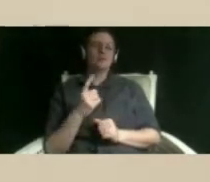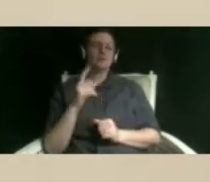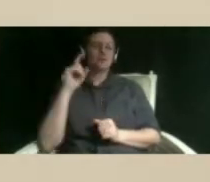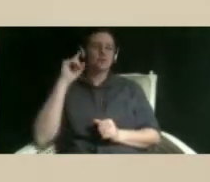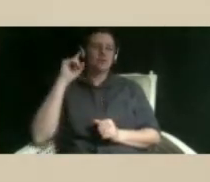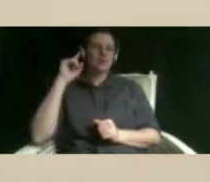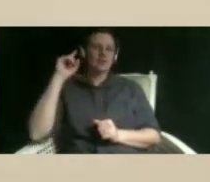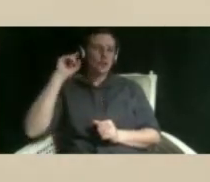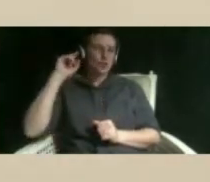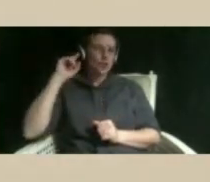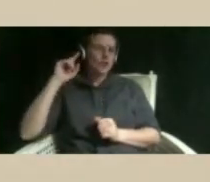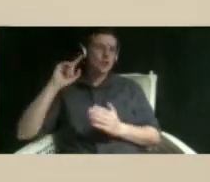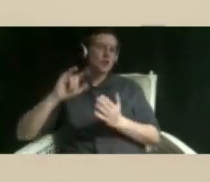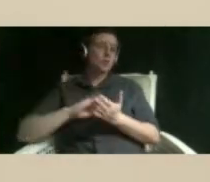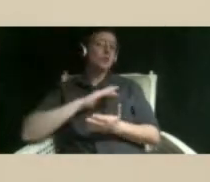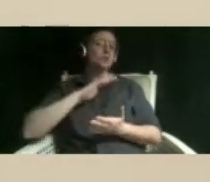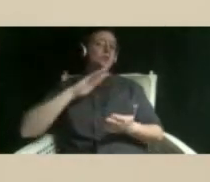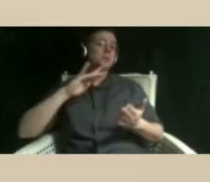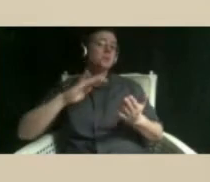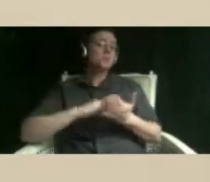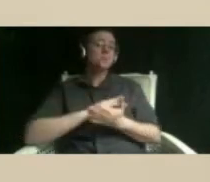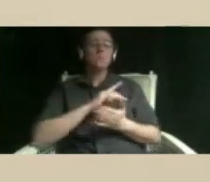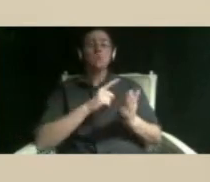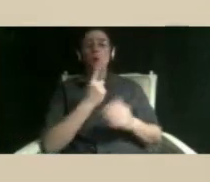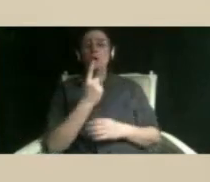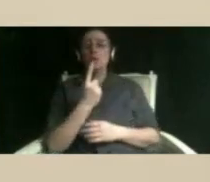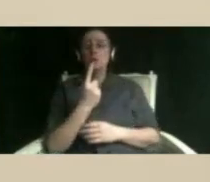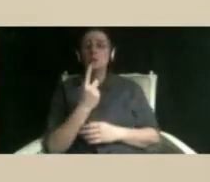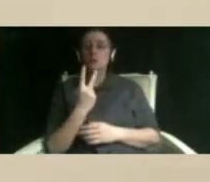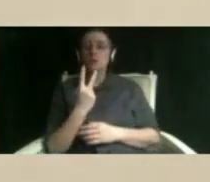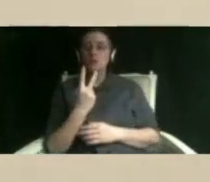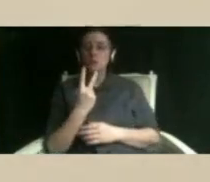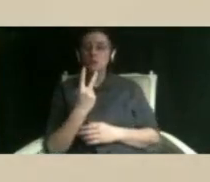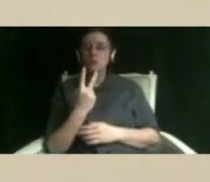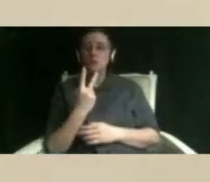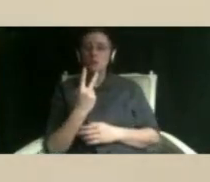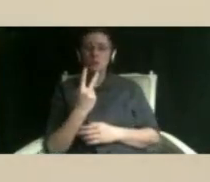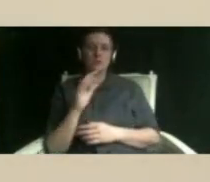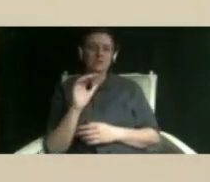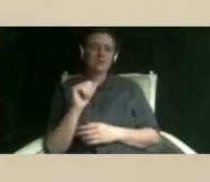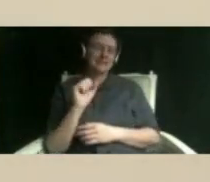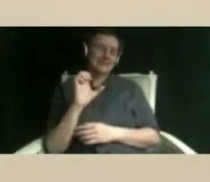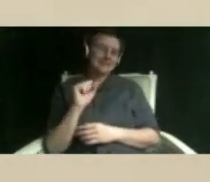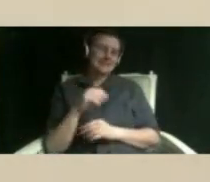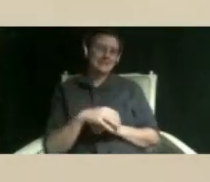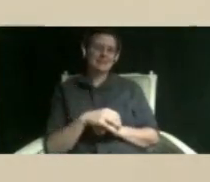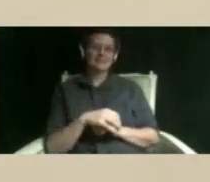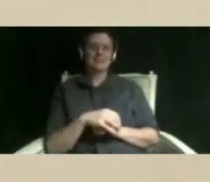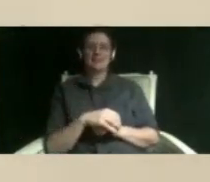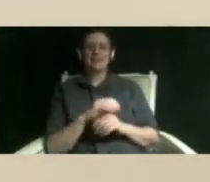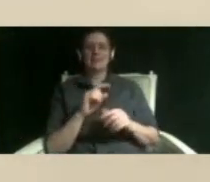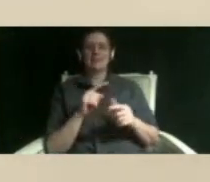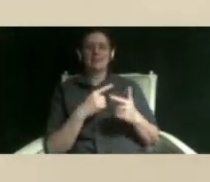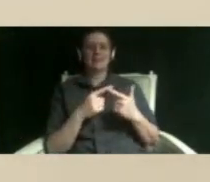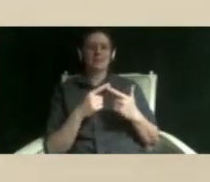the occasional like one to two cases in your city um and it kind of made you go on edge but